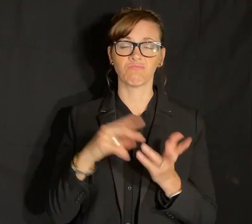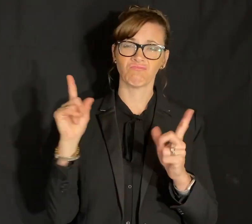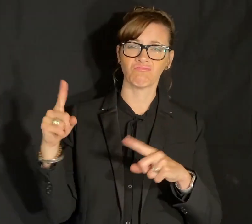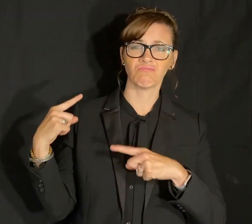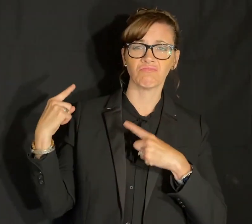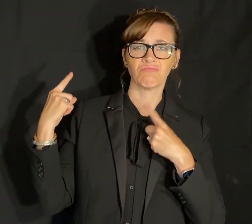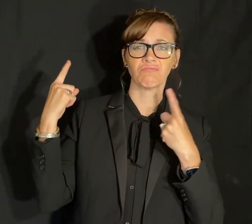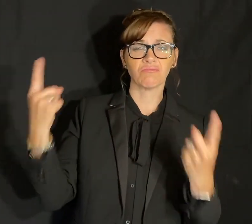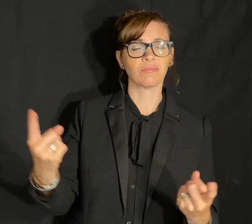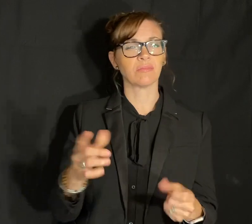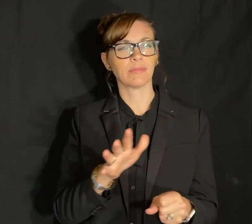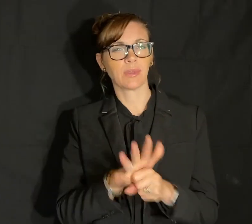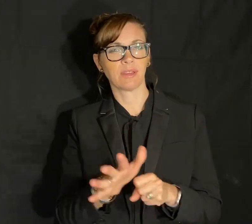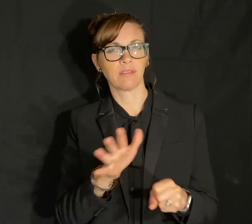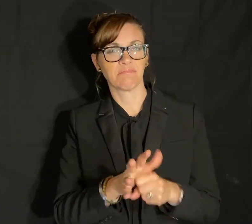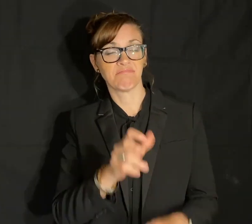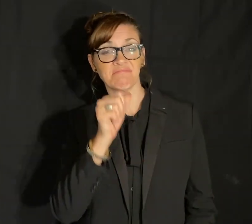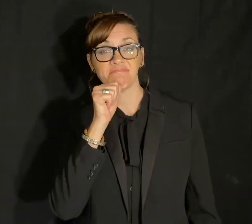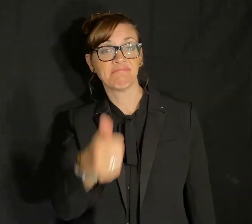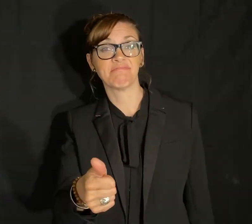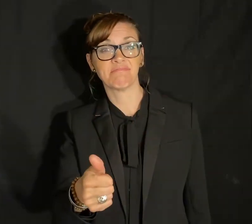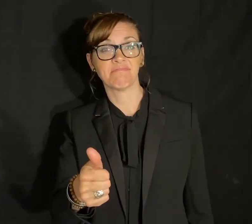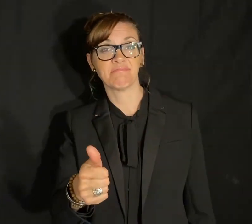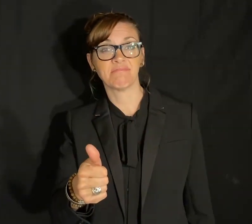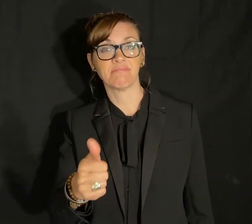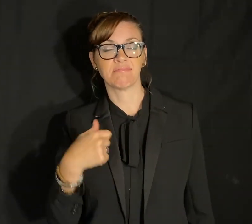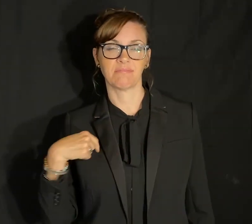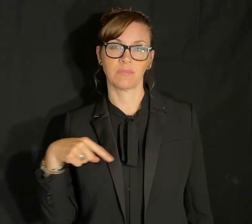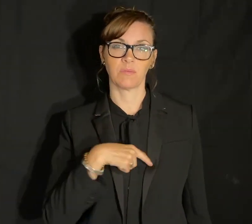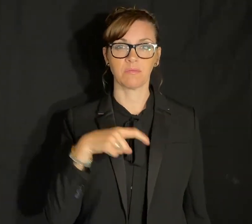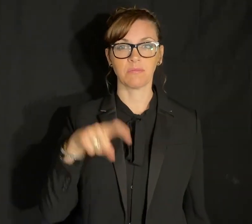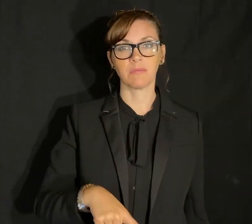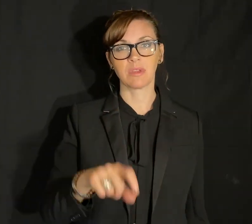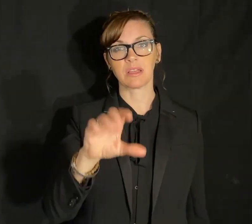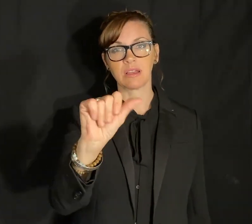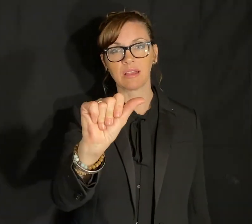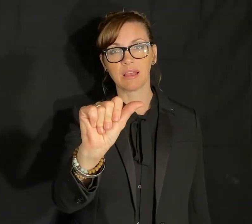Historically, we have not done enough. WE MUST ACT.